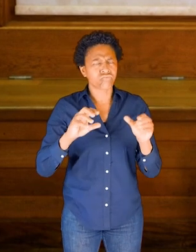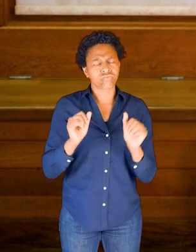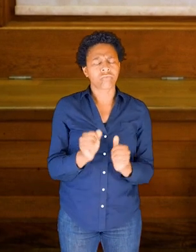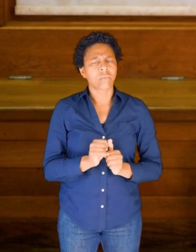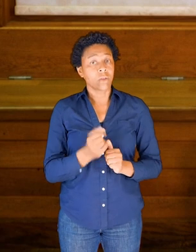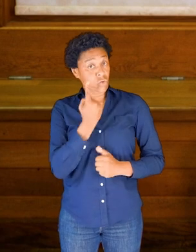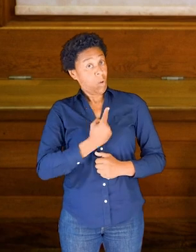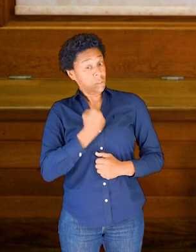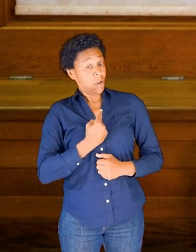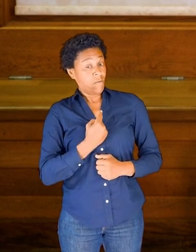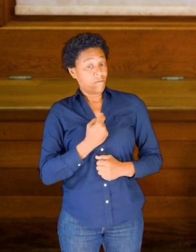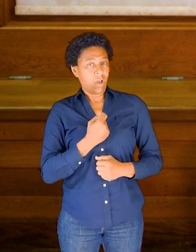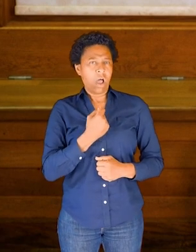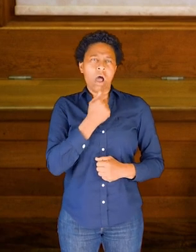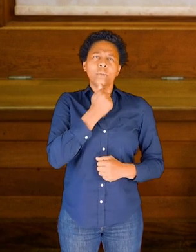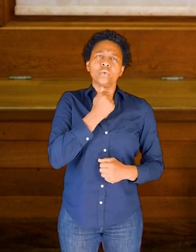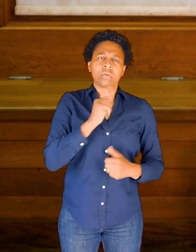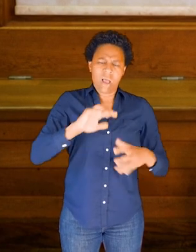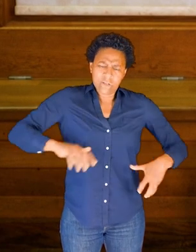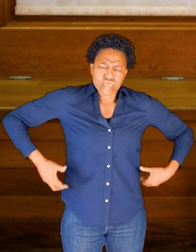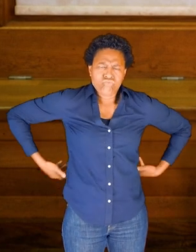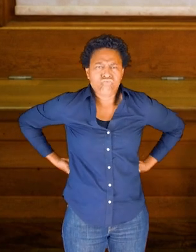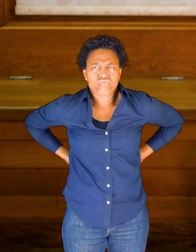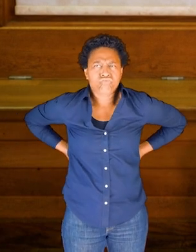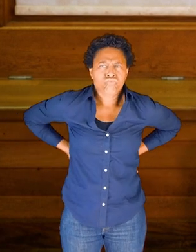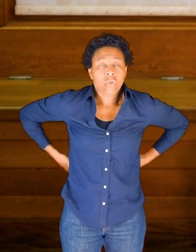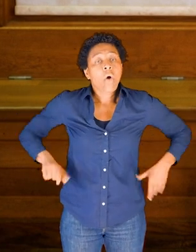So for me, I'm choosing perhaps an easier place for me, which is my lower back,